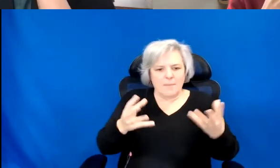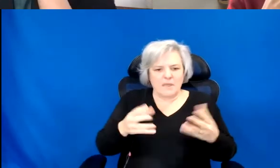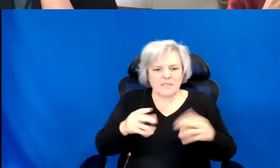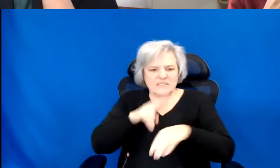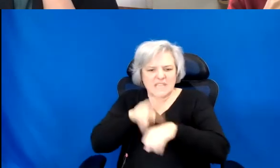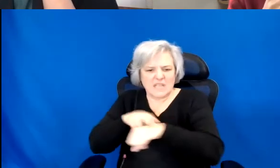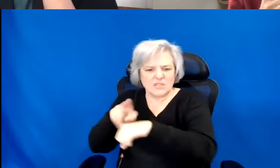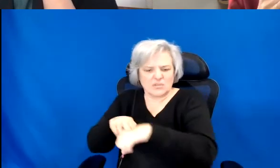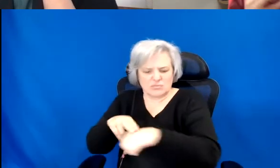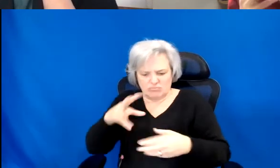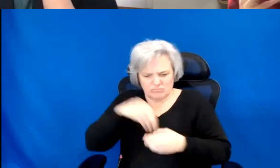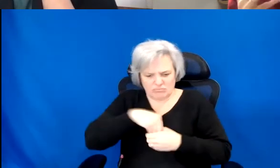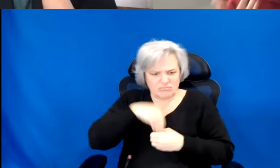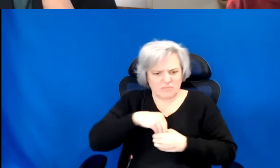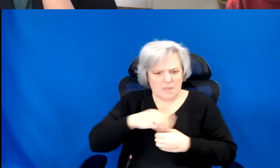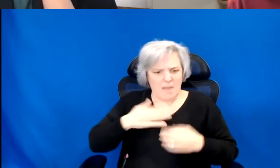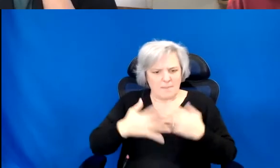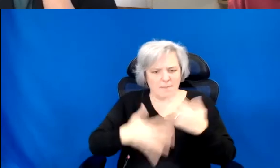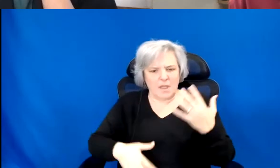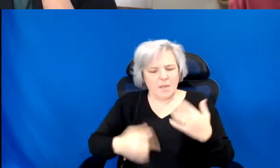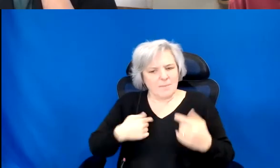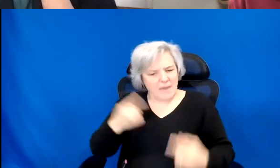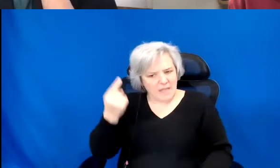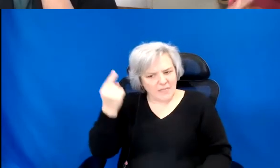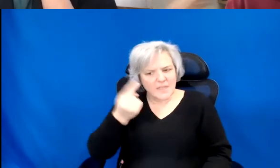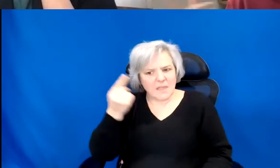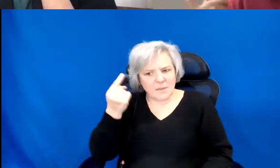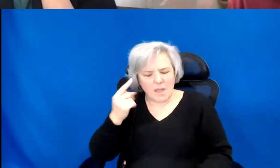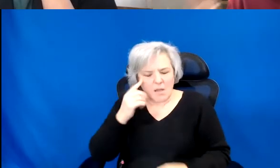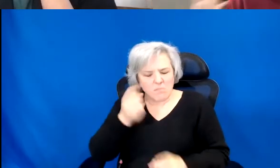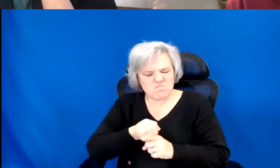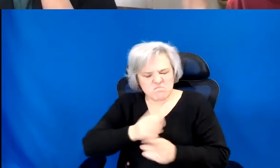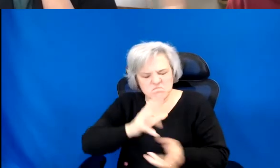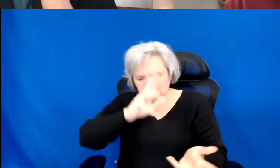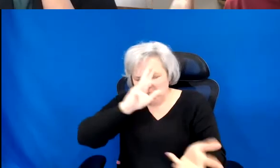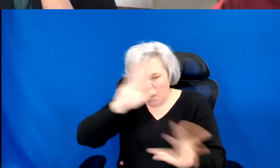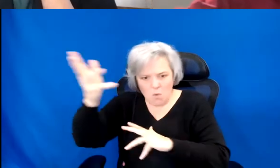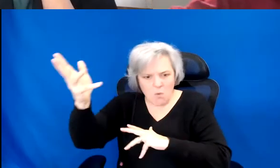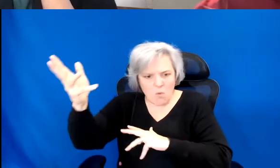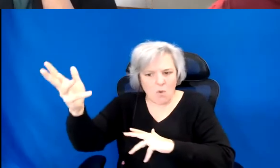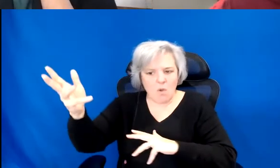But I think about the importance of catastrophe, you know we have been taught that is something